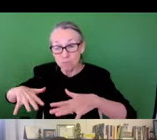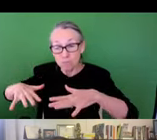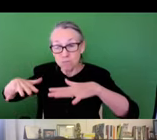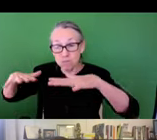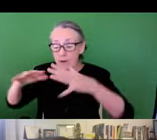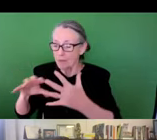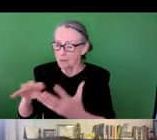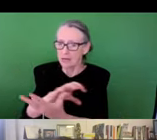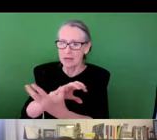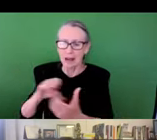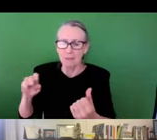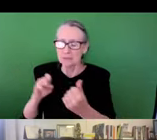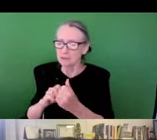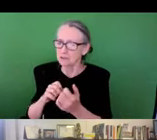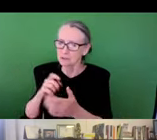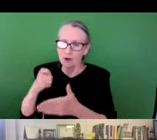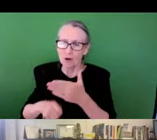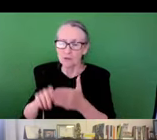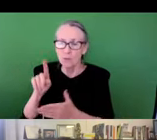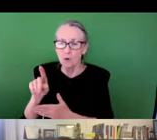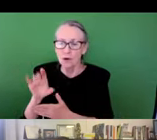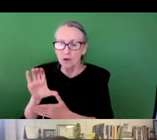of rainfall. Total damages of the storm are estimated at